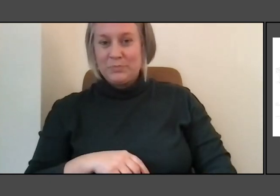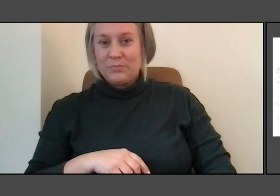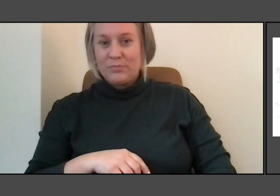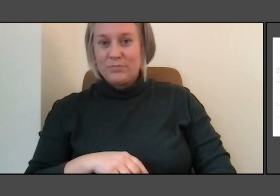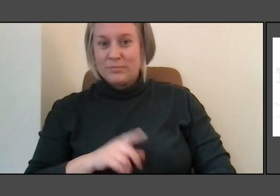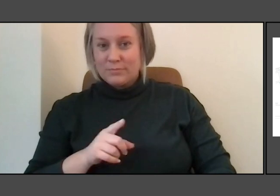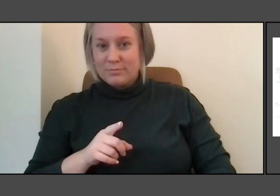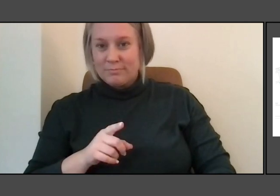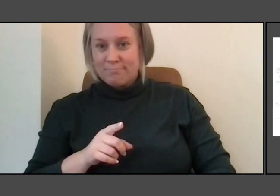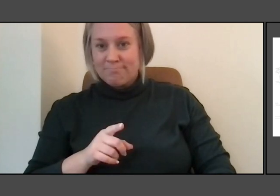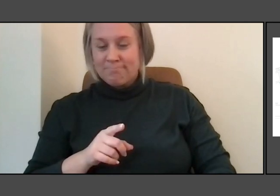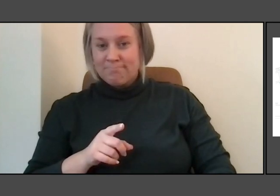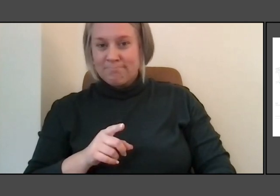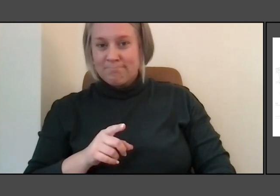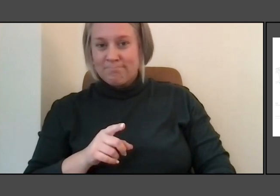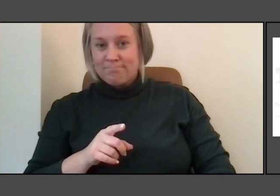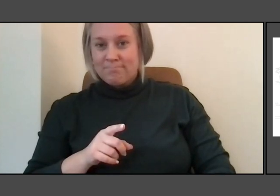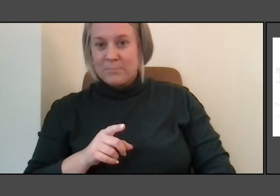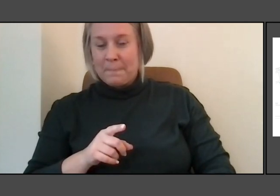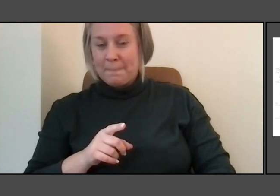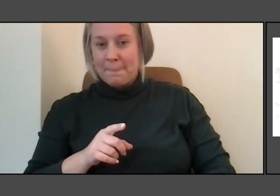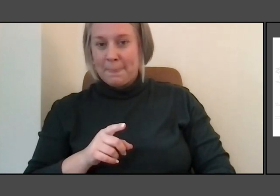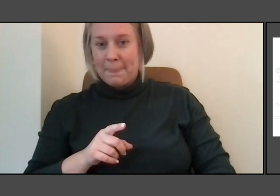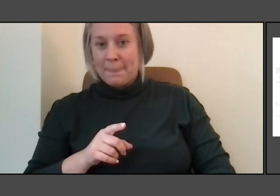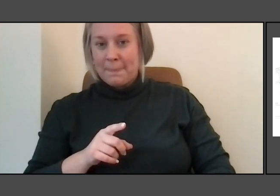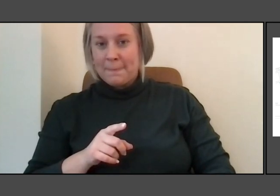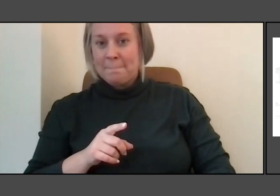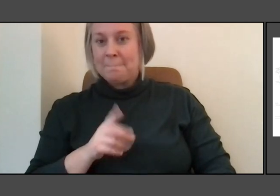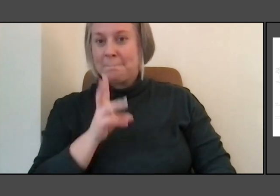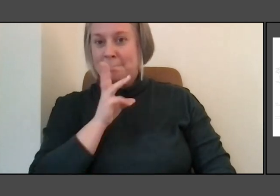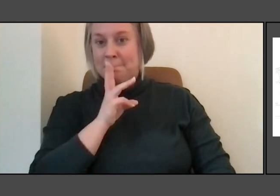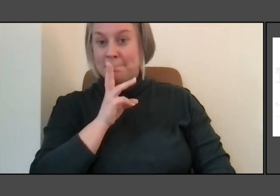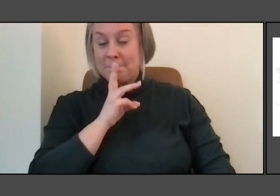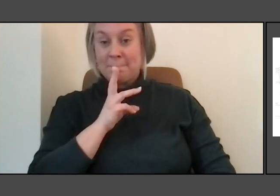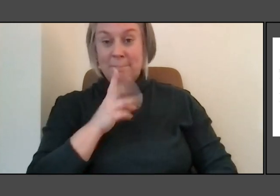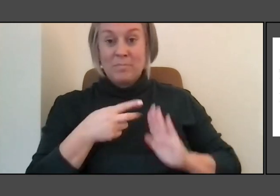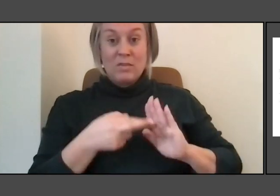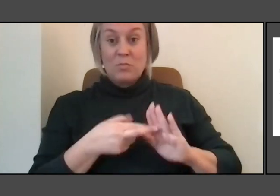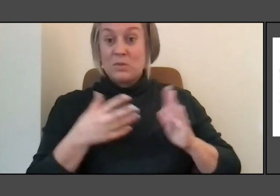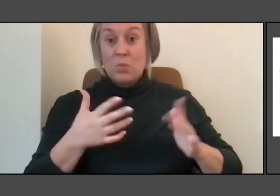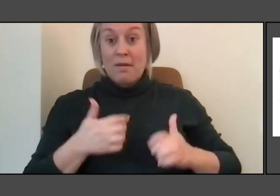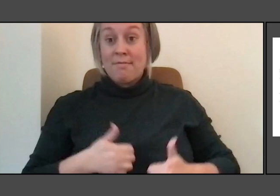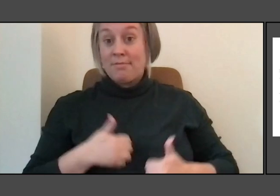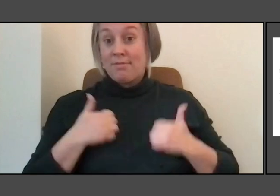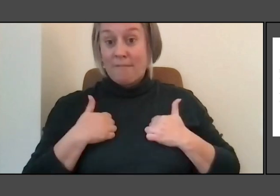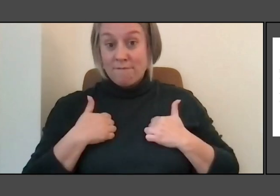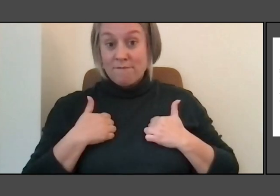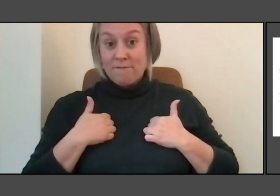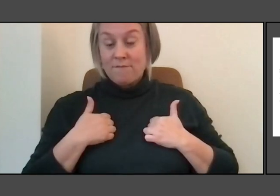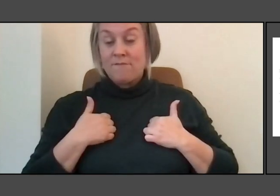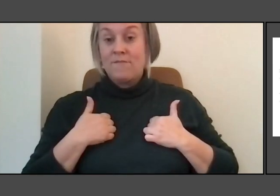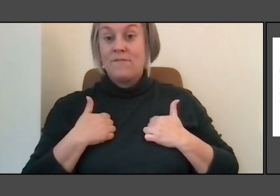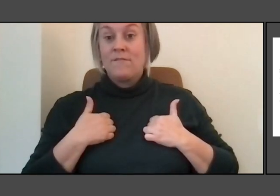And then again water is life. And so any time I can highlight a river, this is called